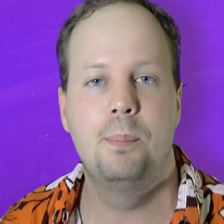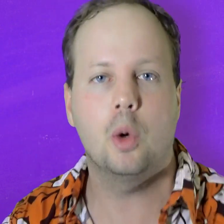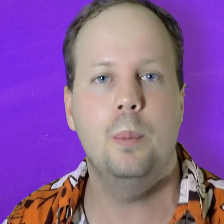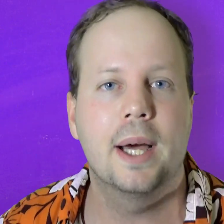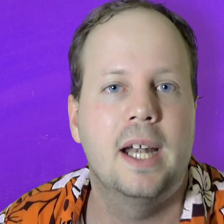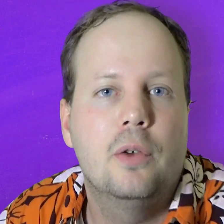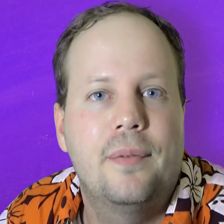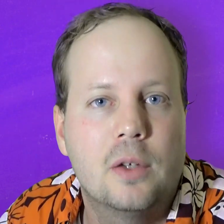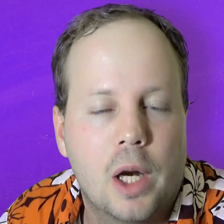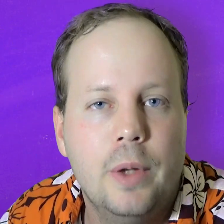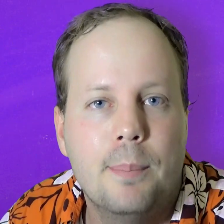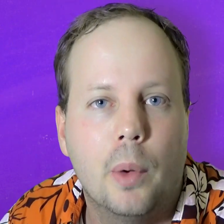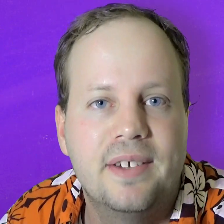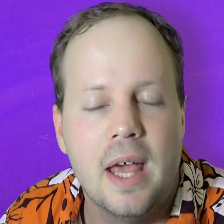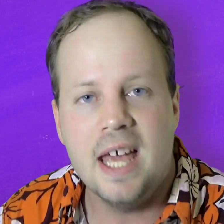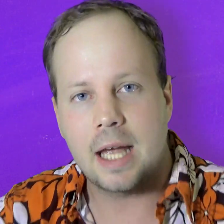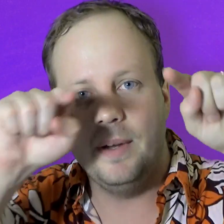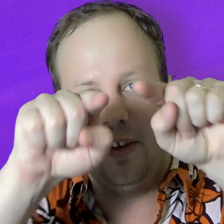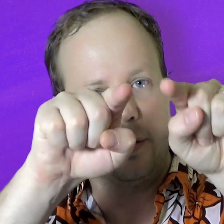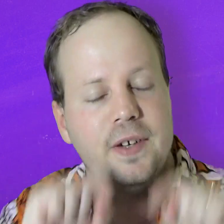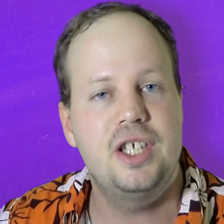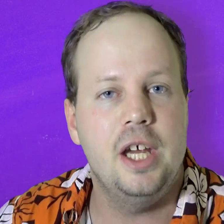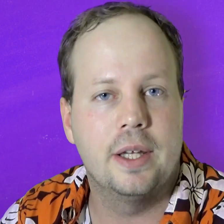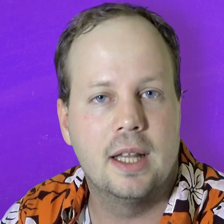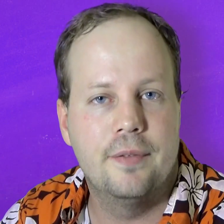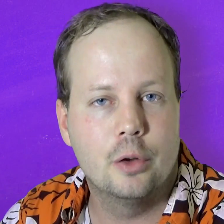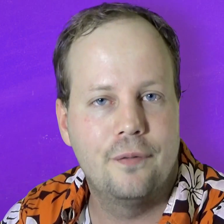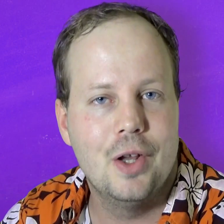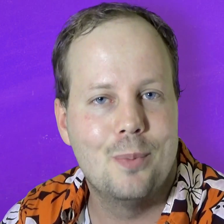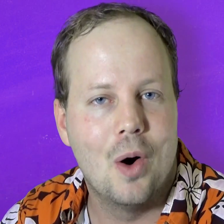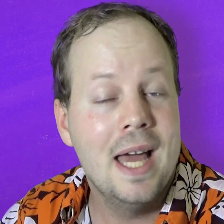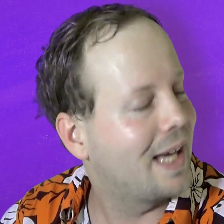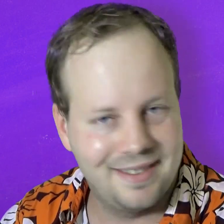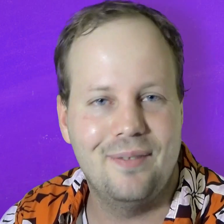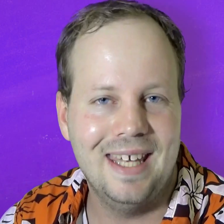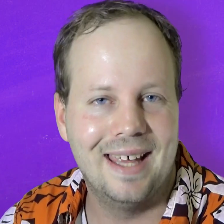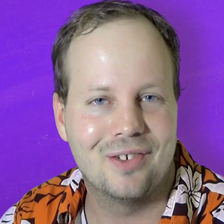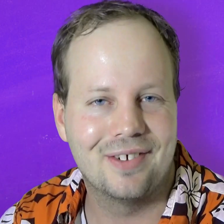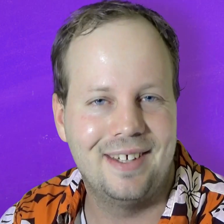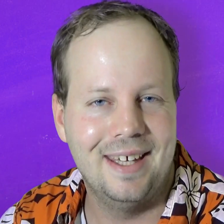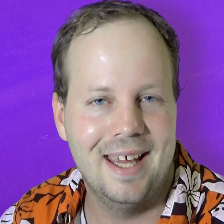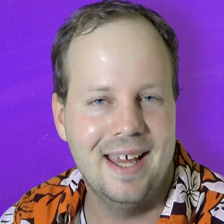Sub to my channel if you haven't already and I'll see you all in the next film and if you're not there